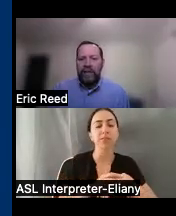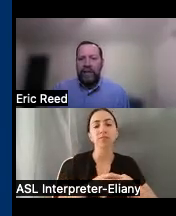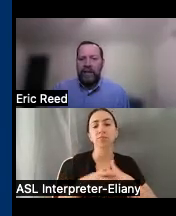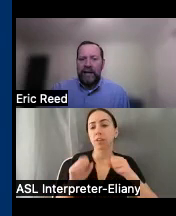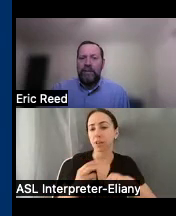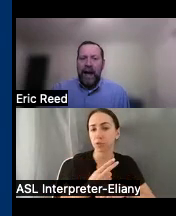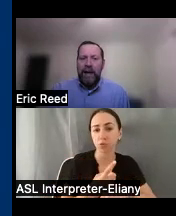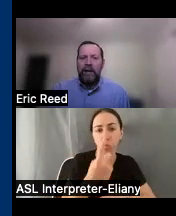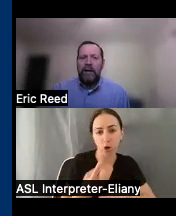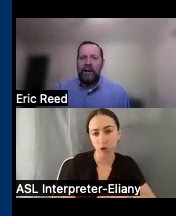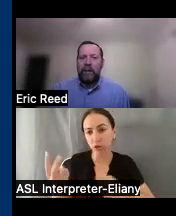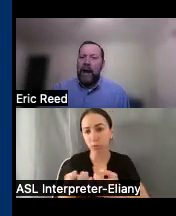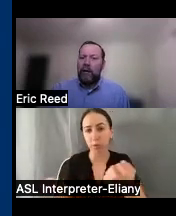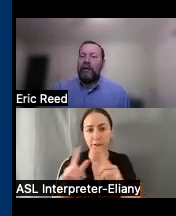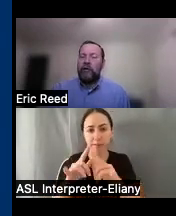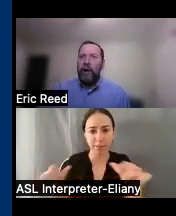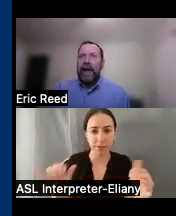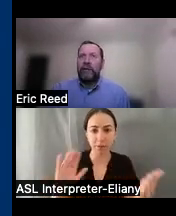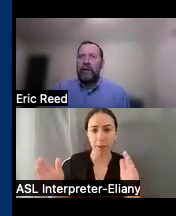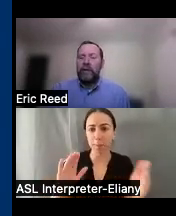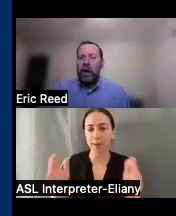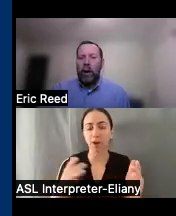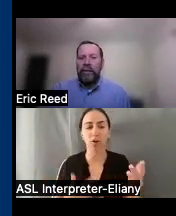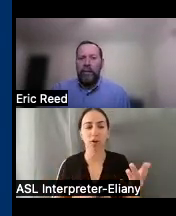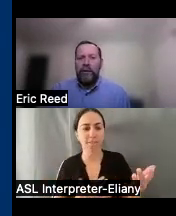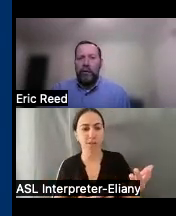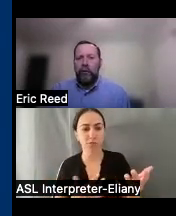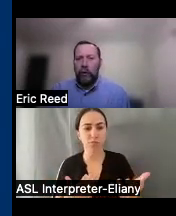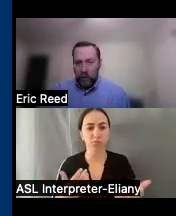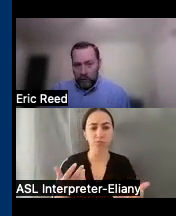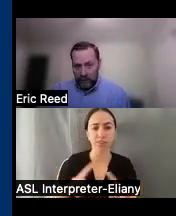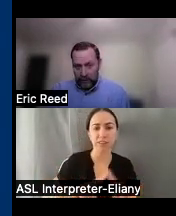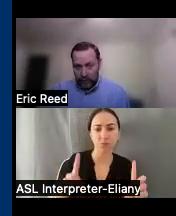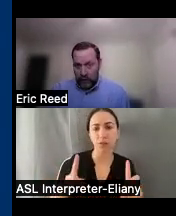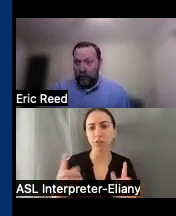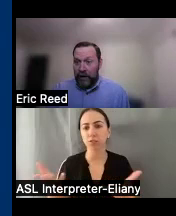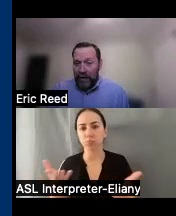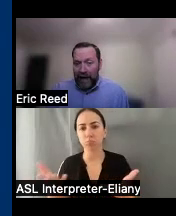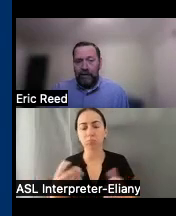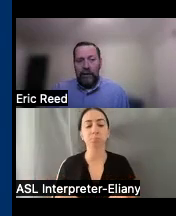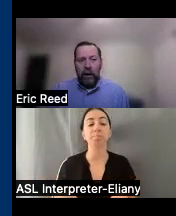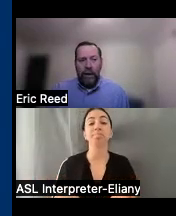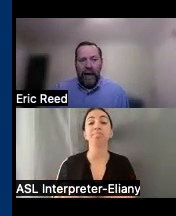at the same time to compare and contrast uh what they may do for you once you've done that we have